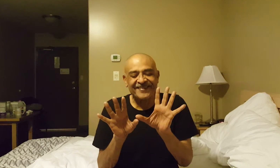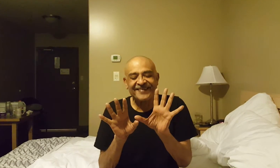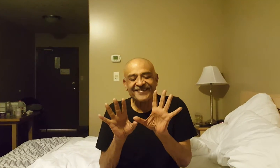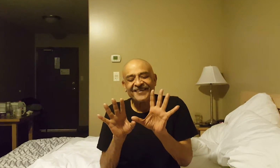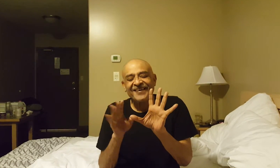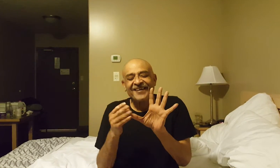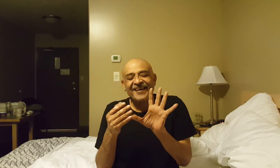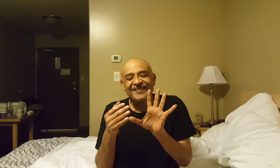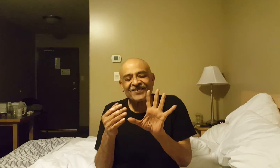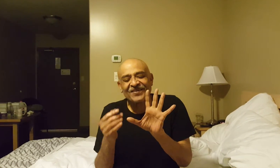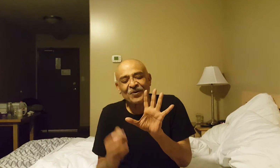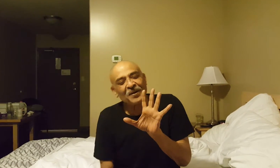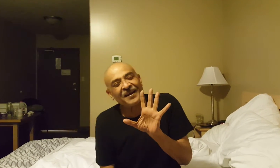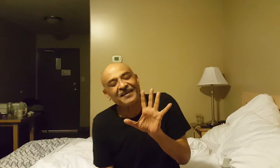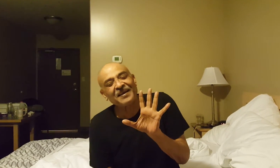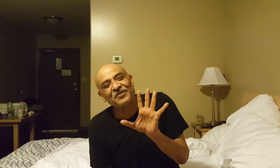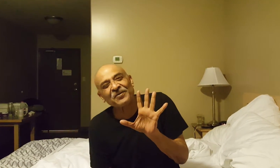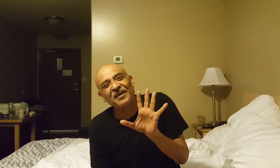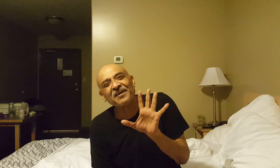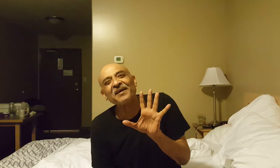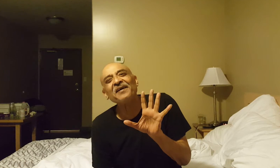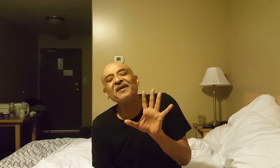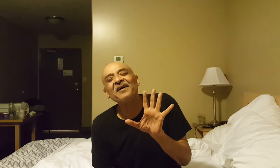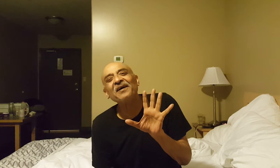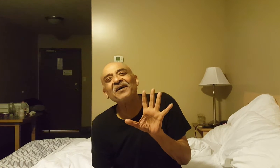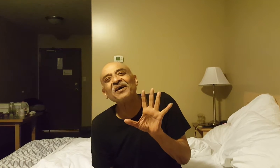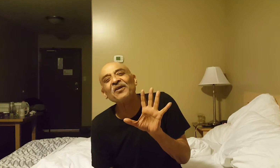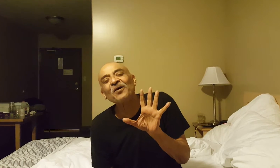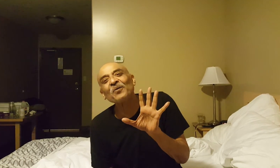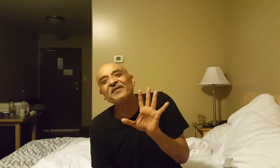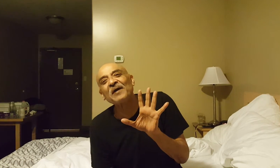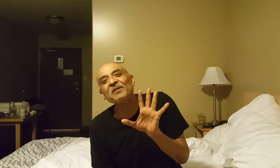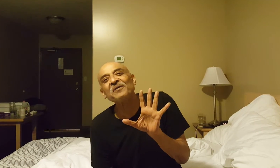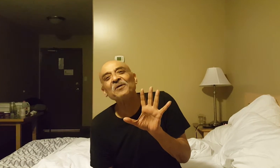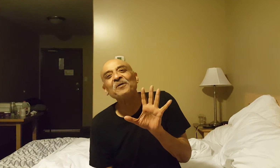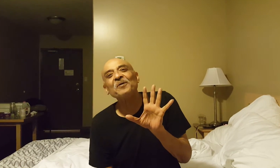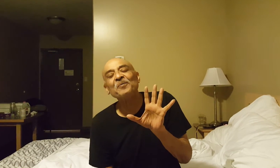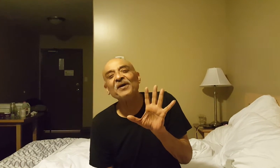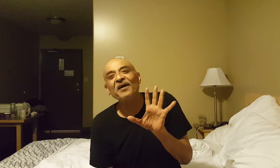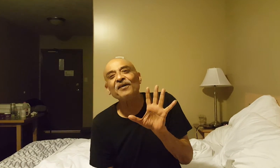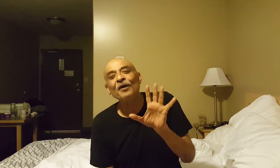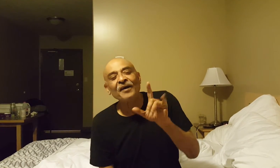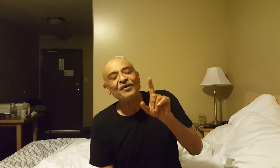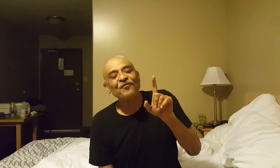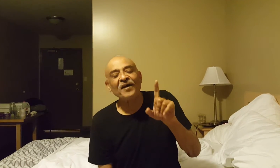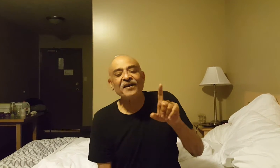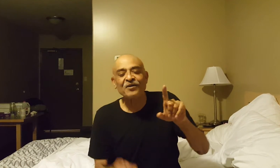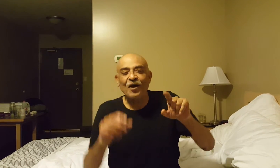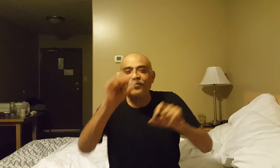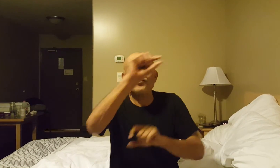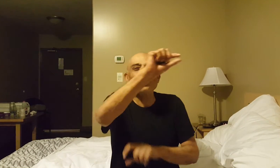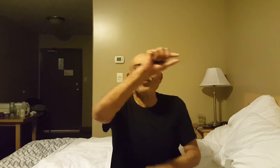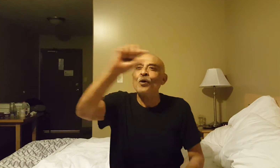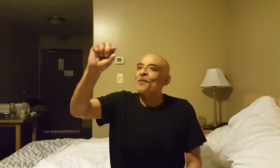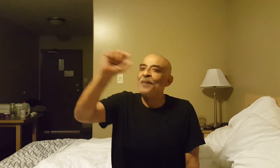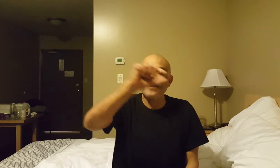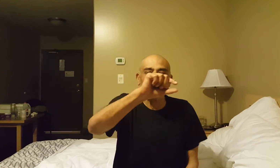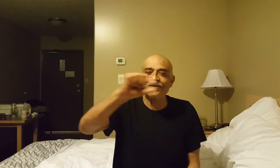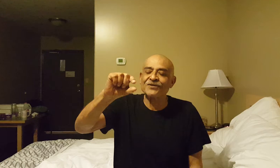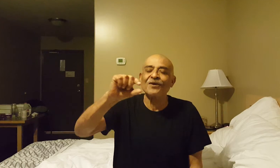this and you take a look at what's happened behind, you find not two bands